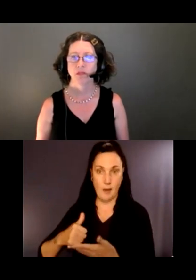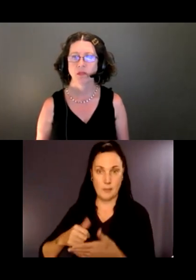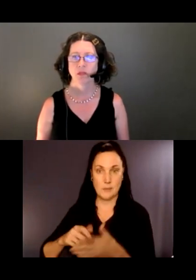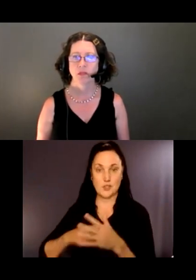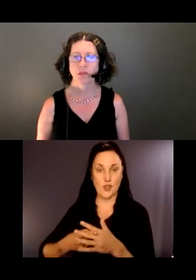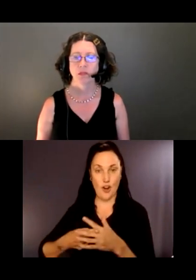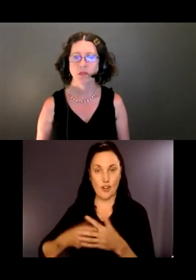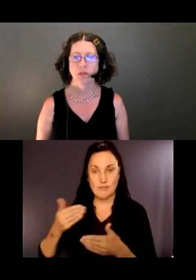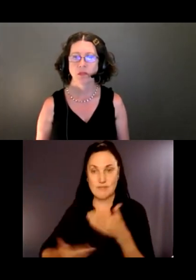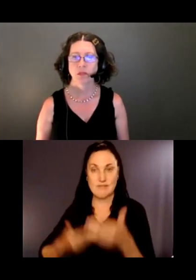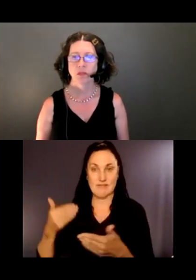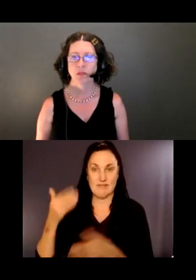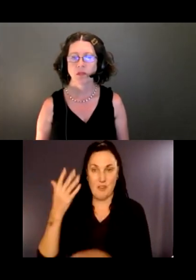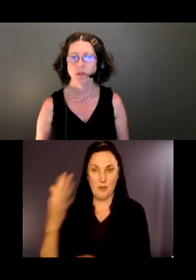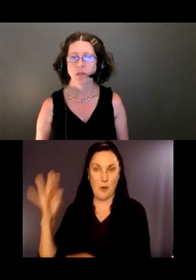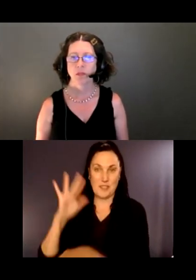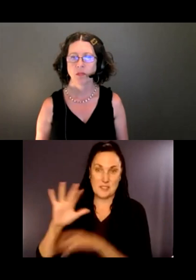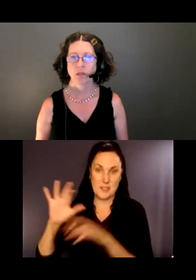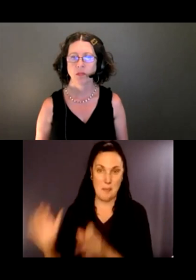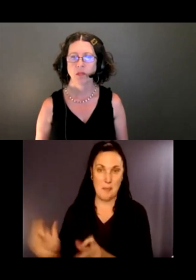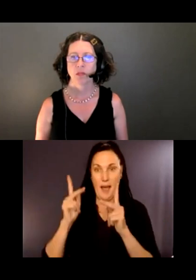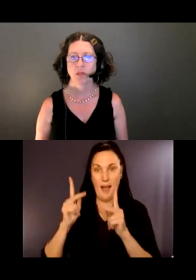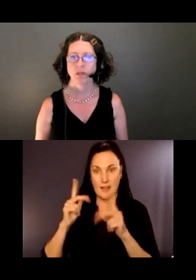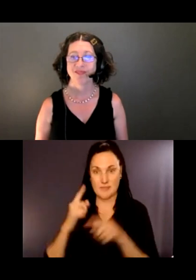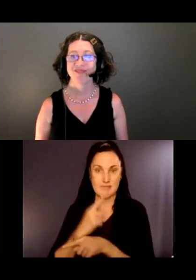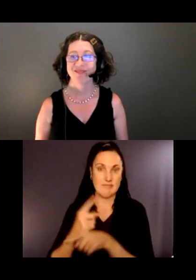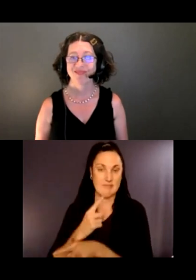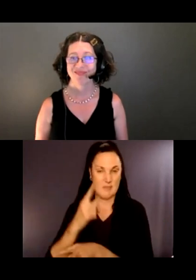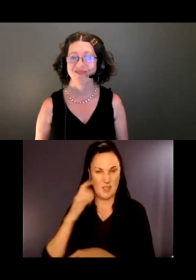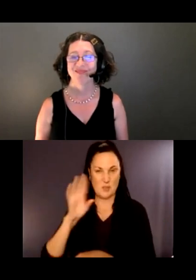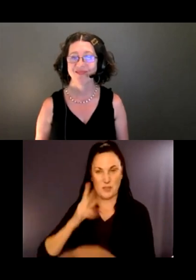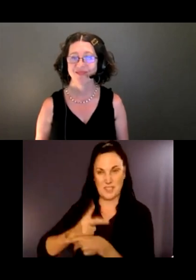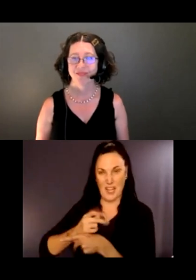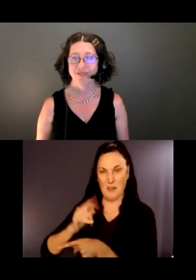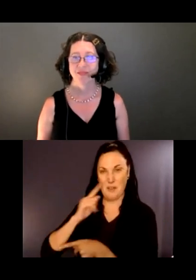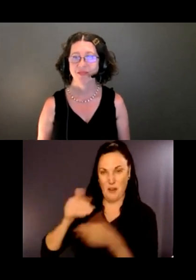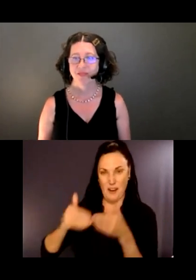getting the forest in that area because we'll be taking care of it for a very long period of time to get it established and